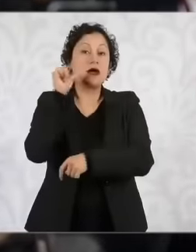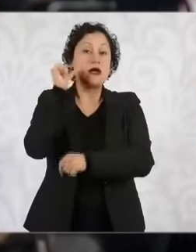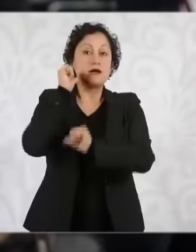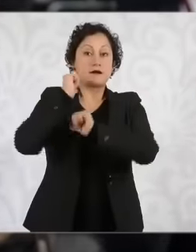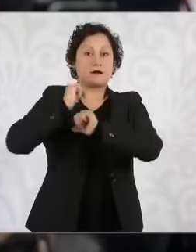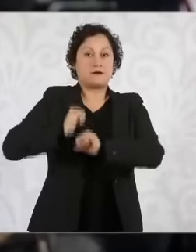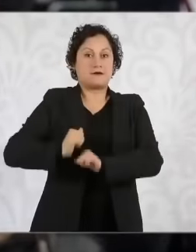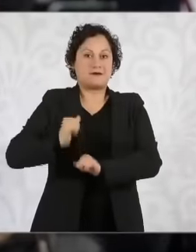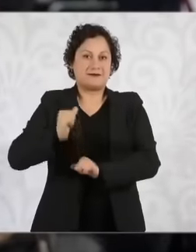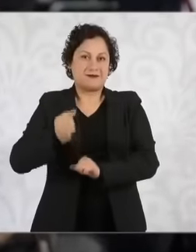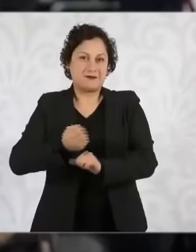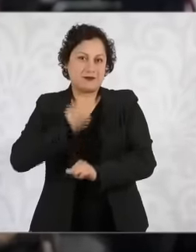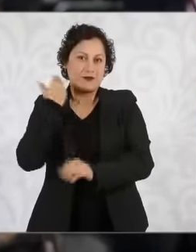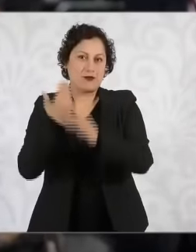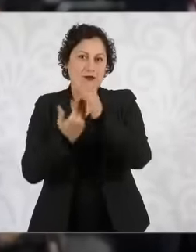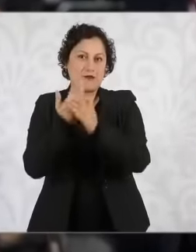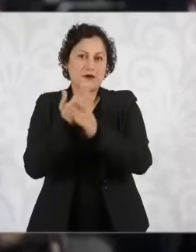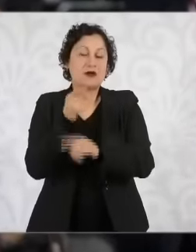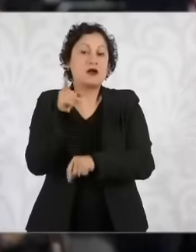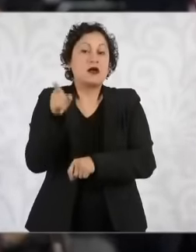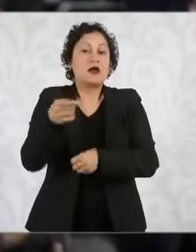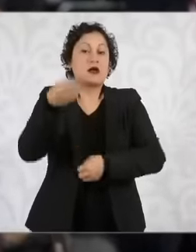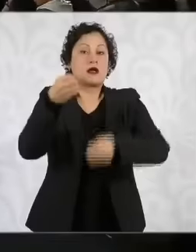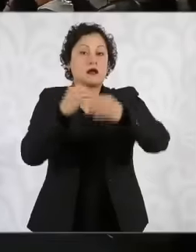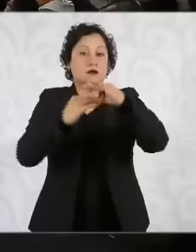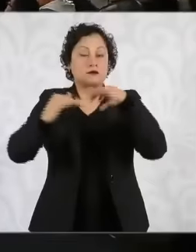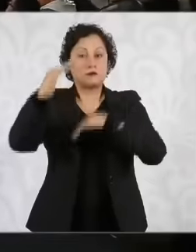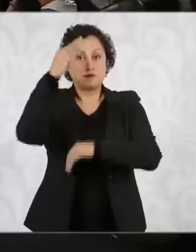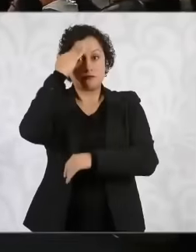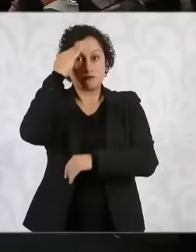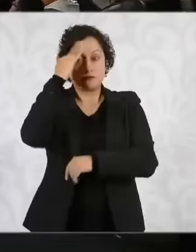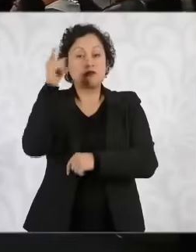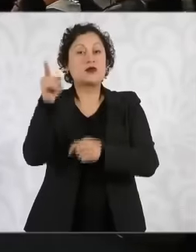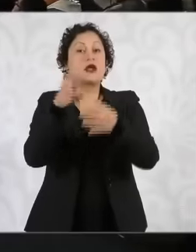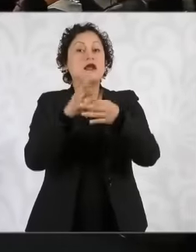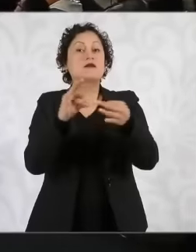of the magistrates who granted the suspension provisional preventive detention against the